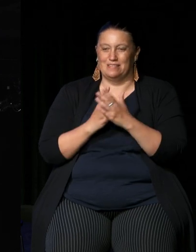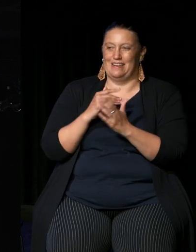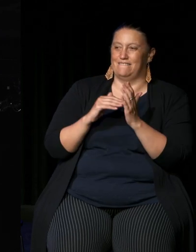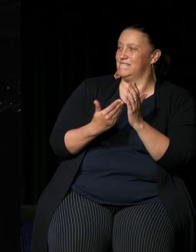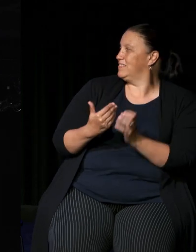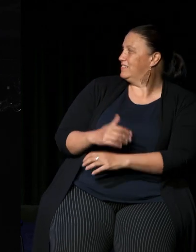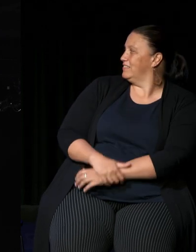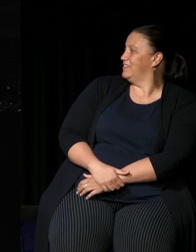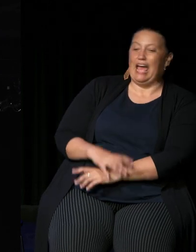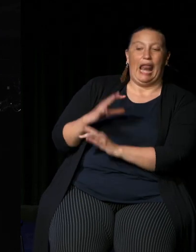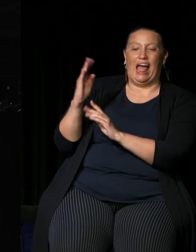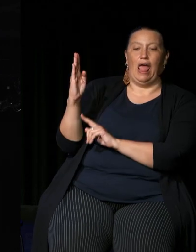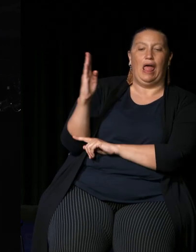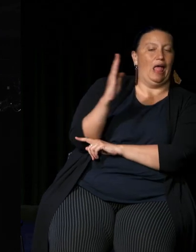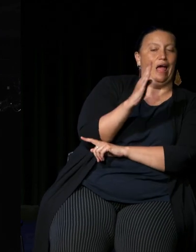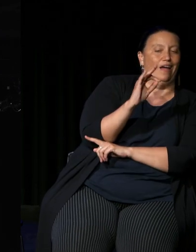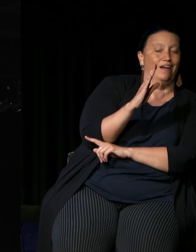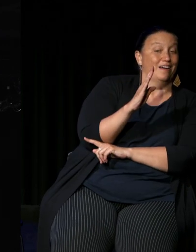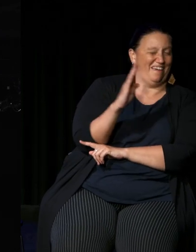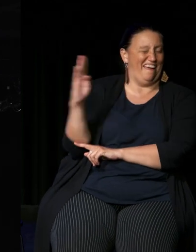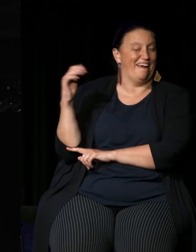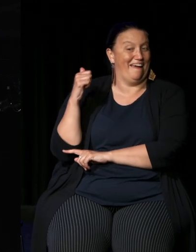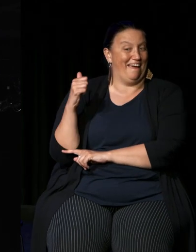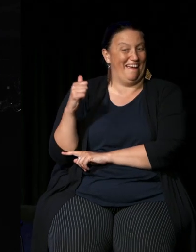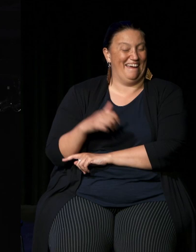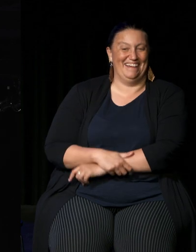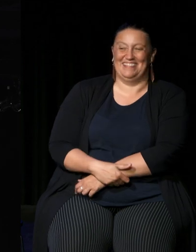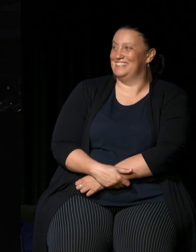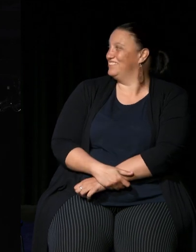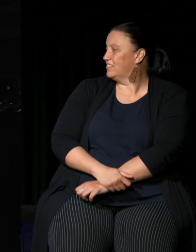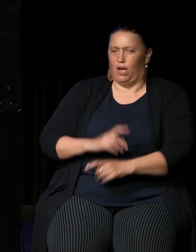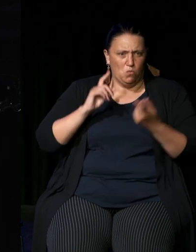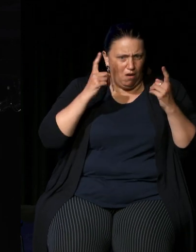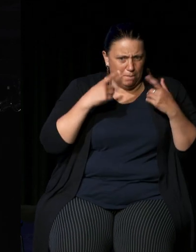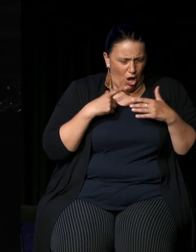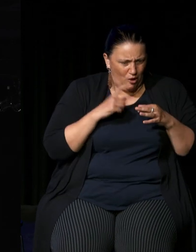gone backwards no it's gone forward I'm worried my confusing question about 1995